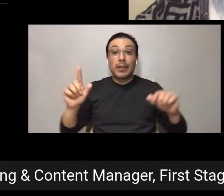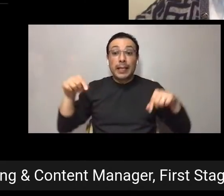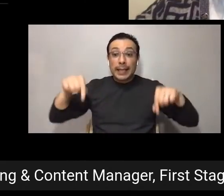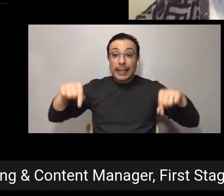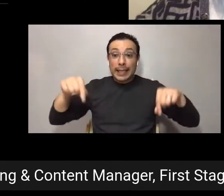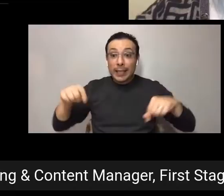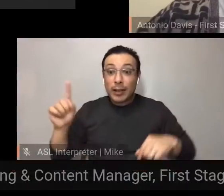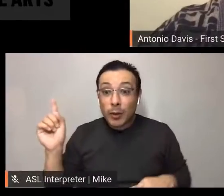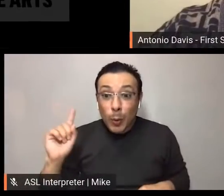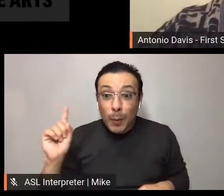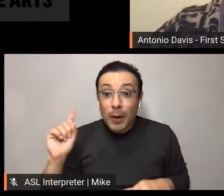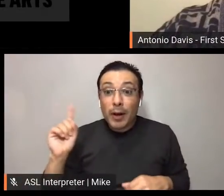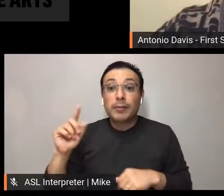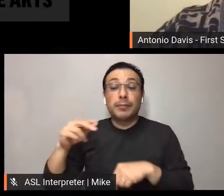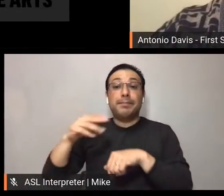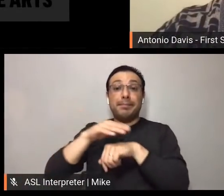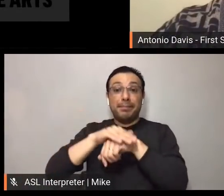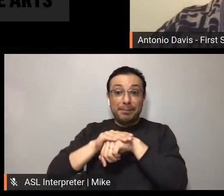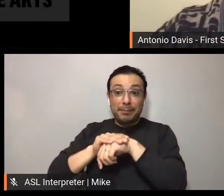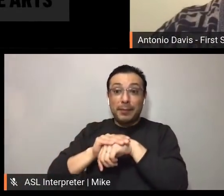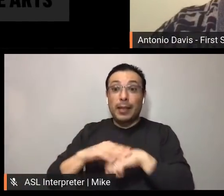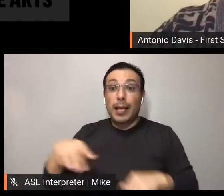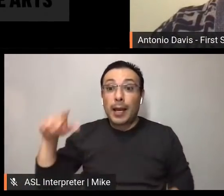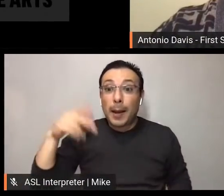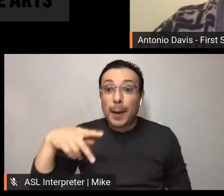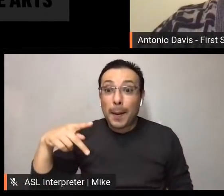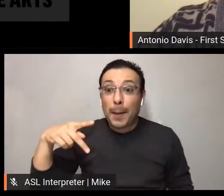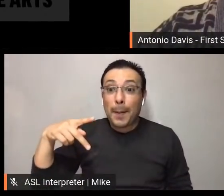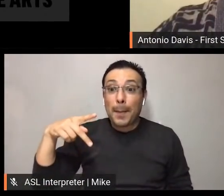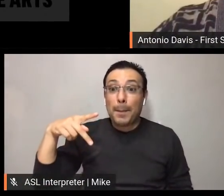of Potawatomi, Ho Chunk, and Menominee.